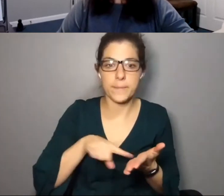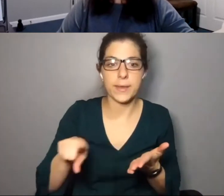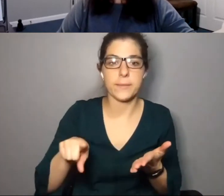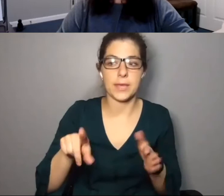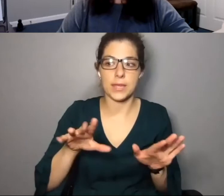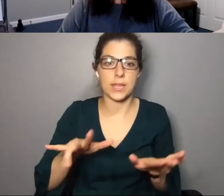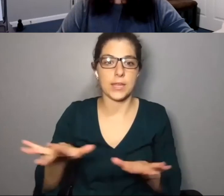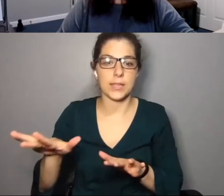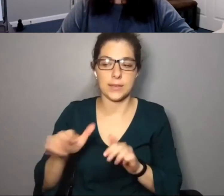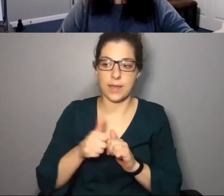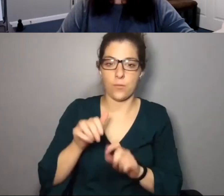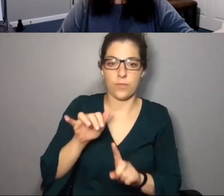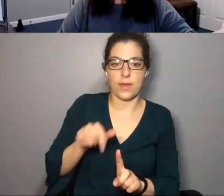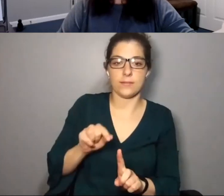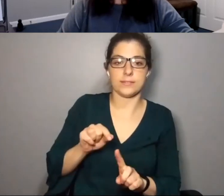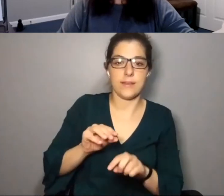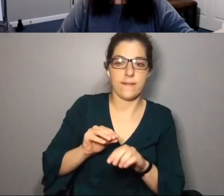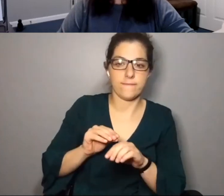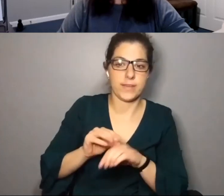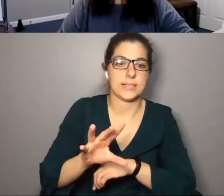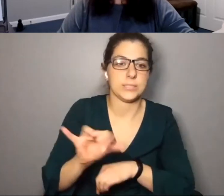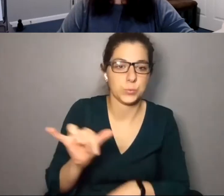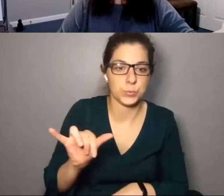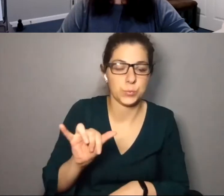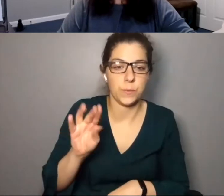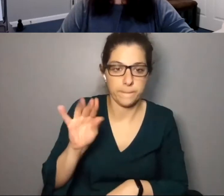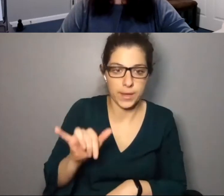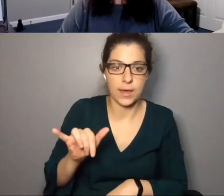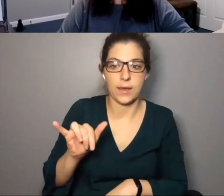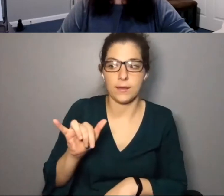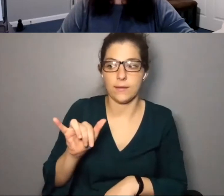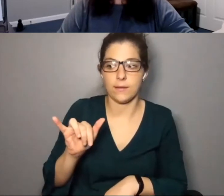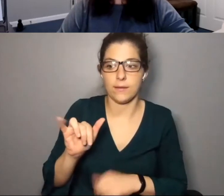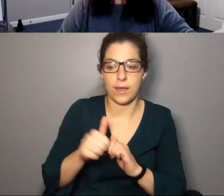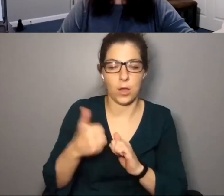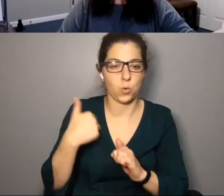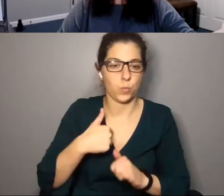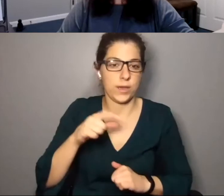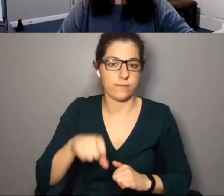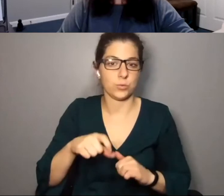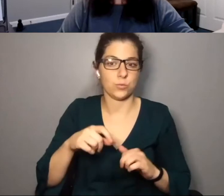that are affected also by the way that we're having to sort of, you know, things